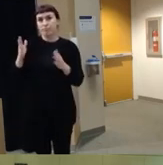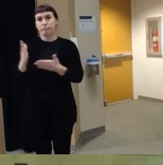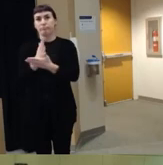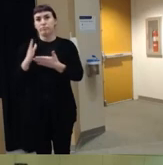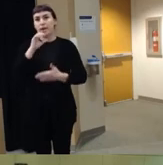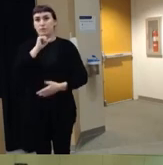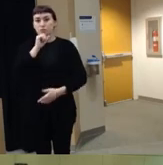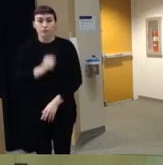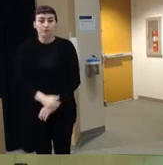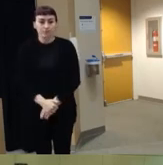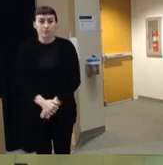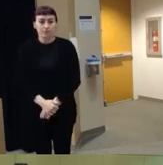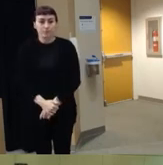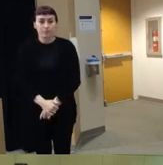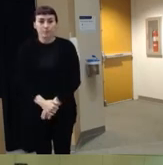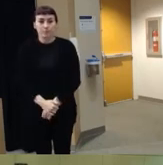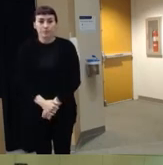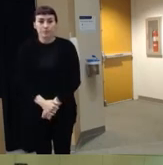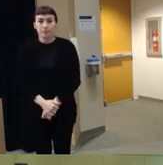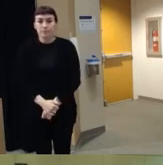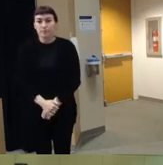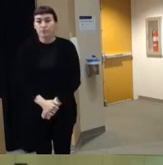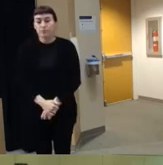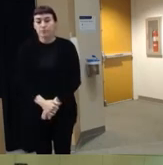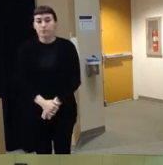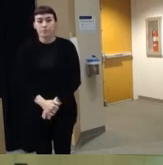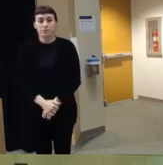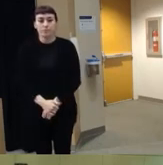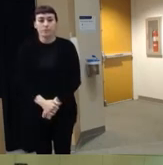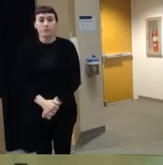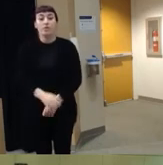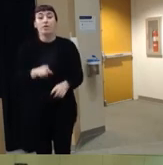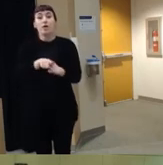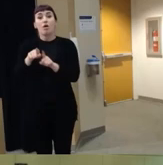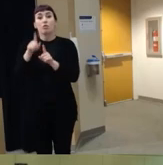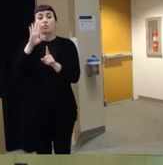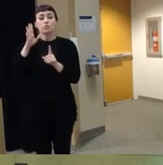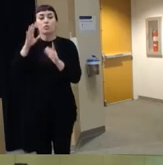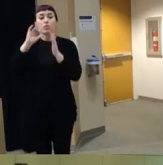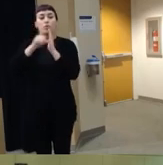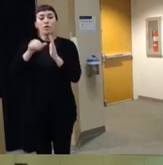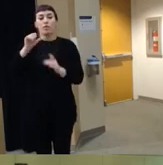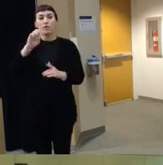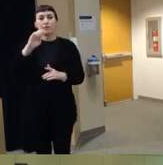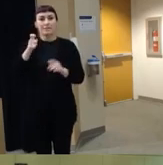group um I'd also like to point out just the sex distribution among the victims and